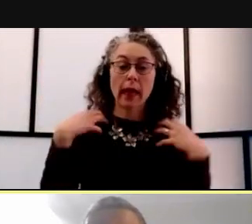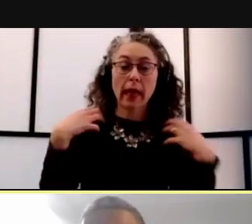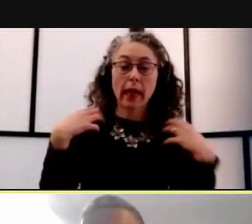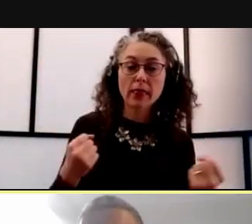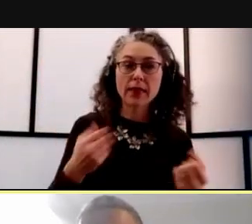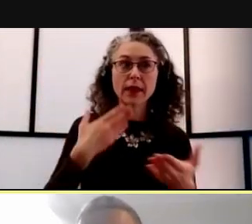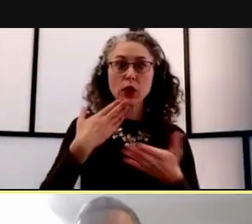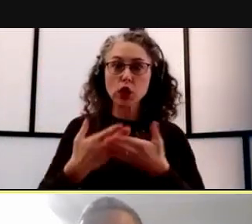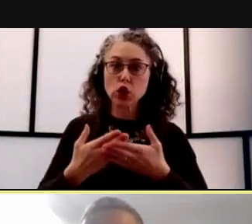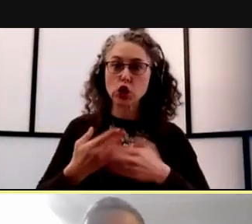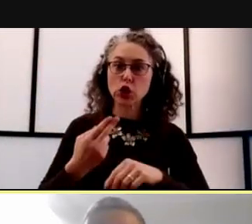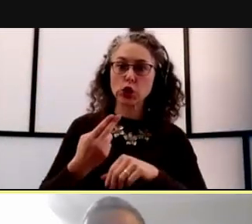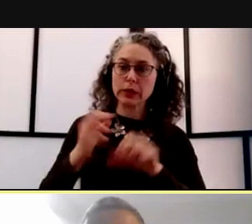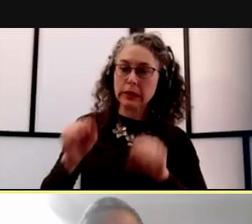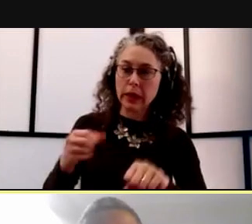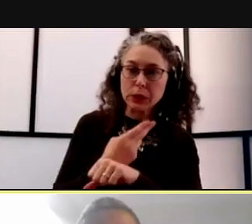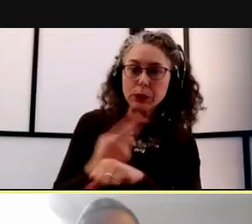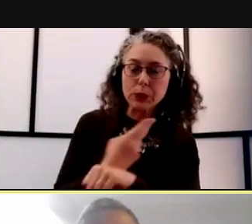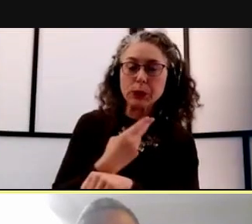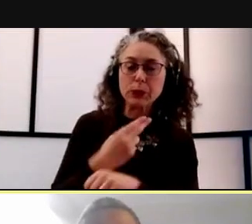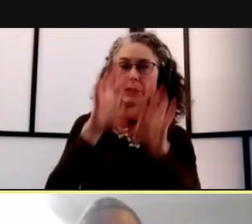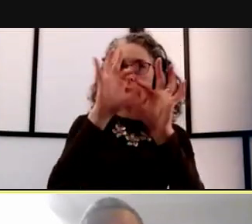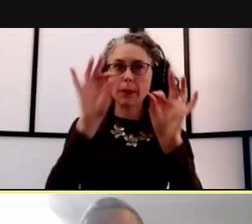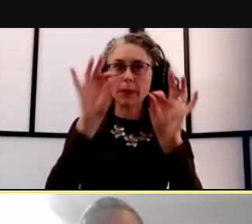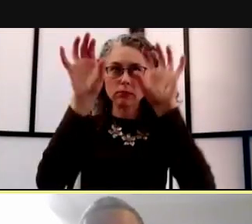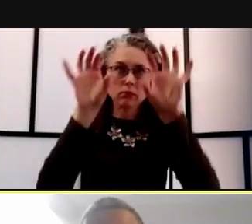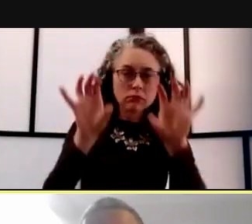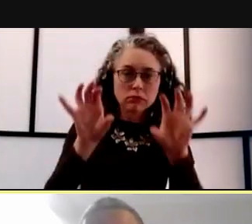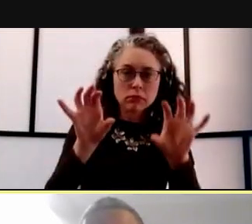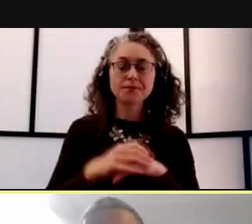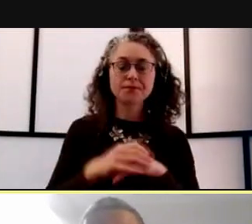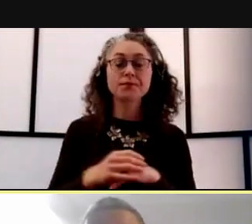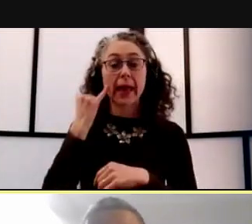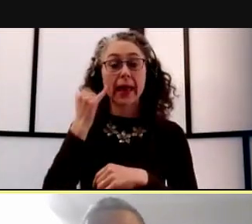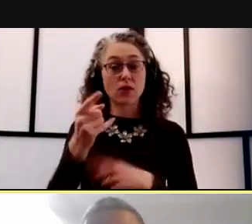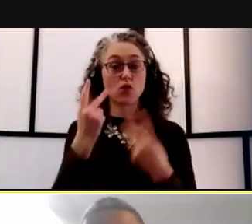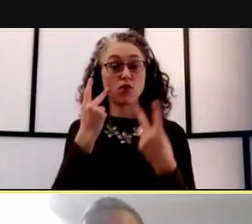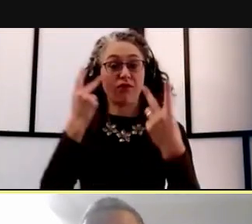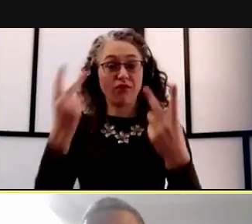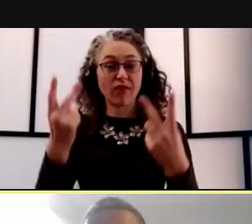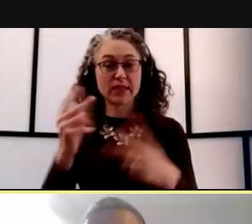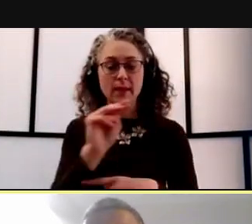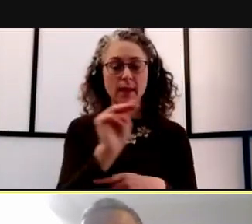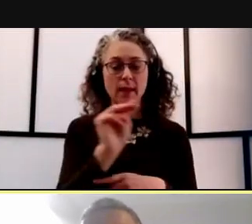Now here's a cool tip that I wanna end with. If you visit the M Dining Facebook page